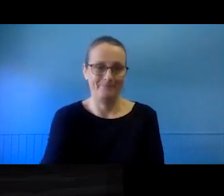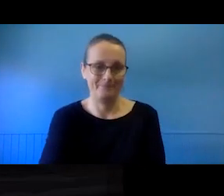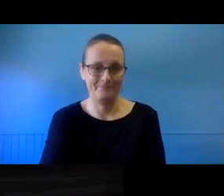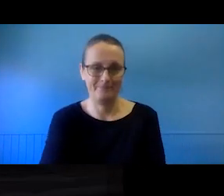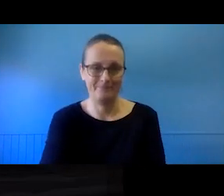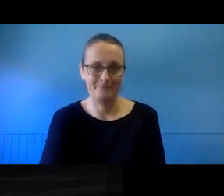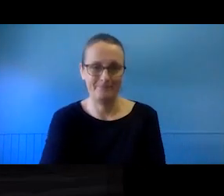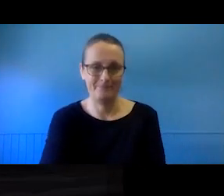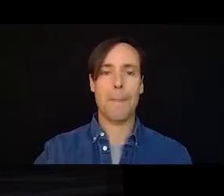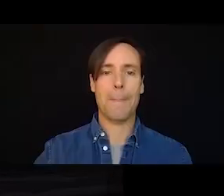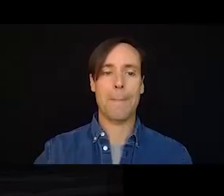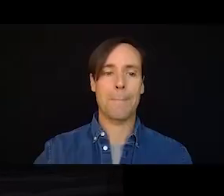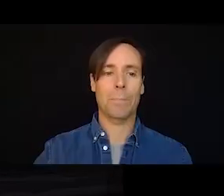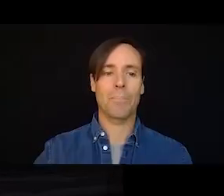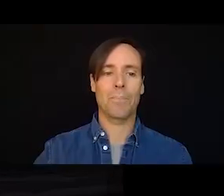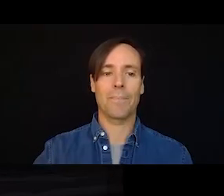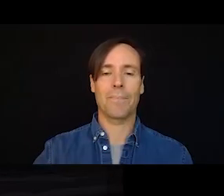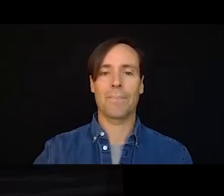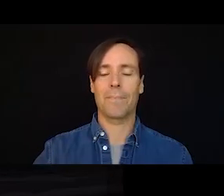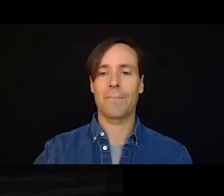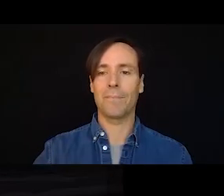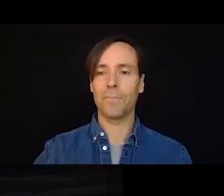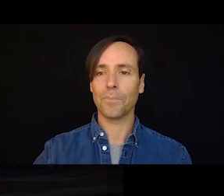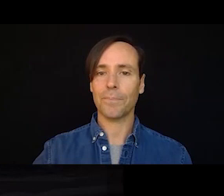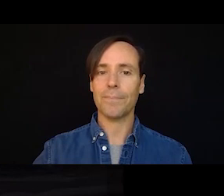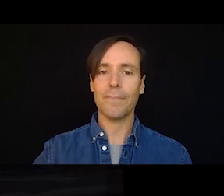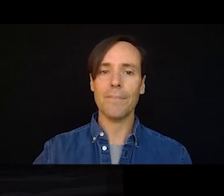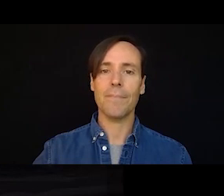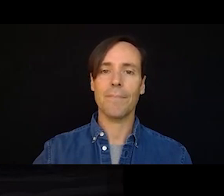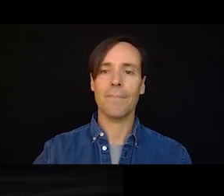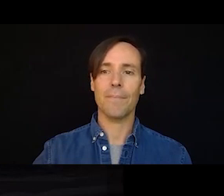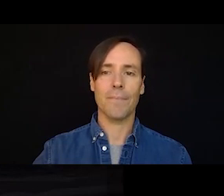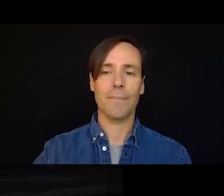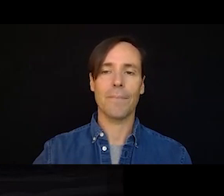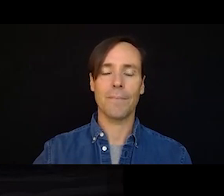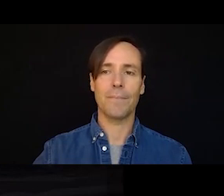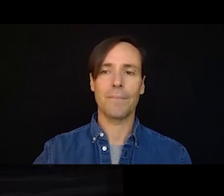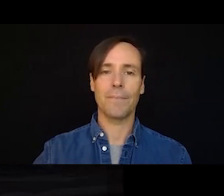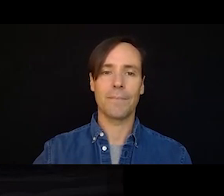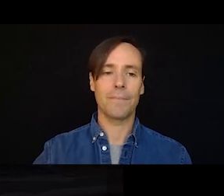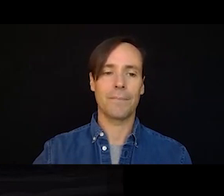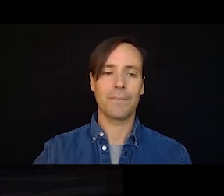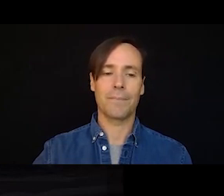So, in that situation you're talking about an exclusive licence where you have granted it to another party. And if